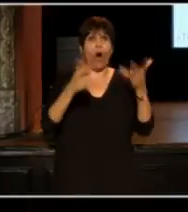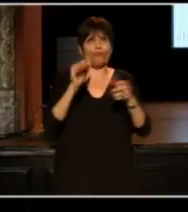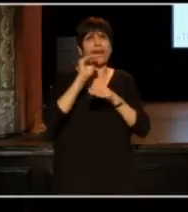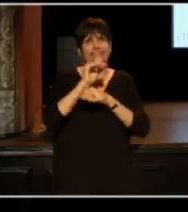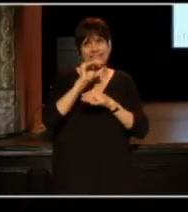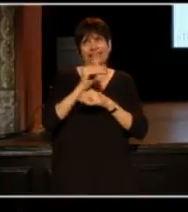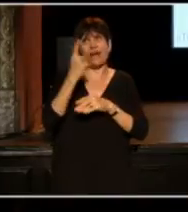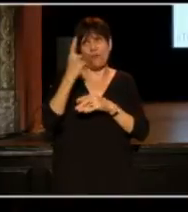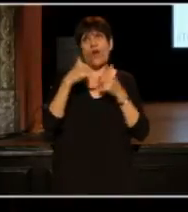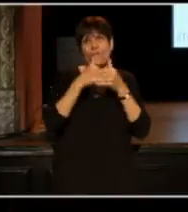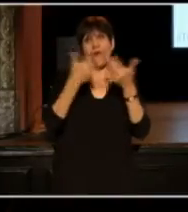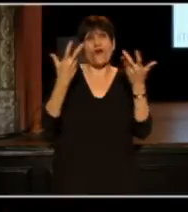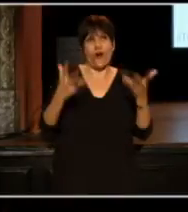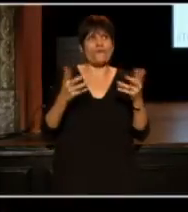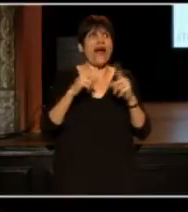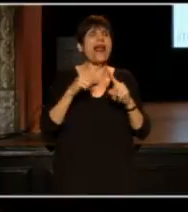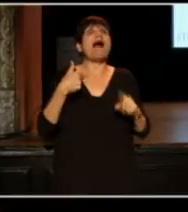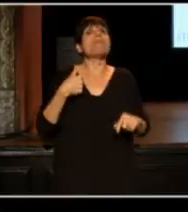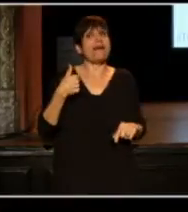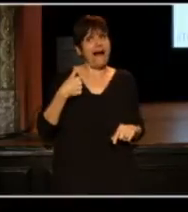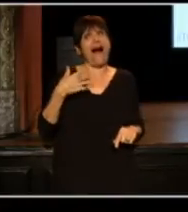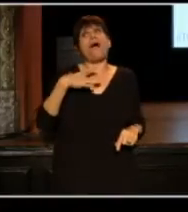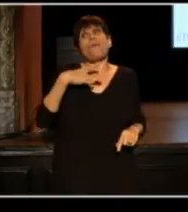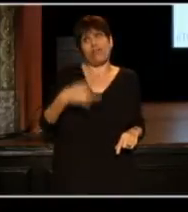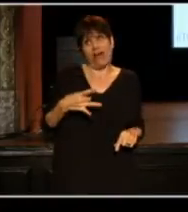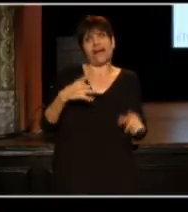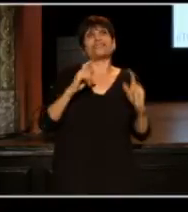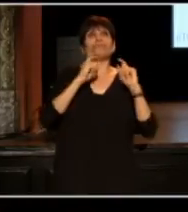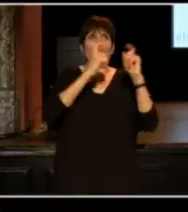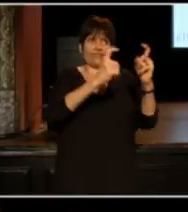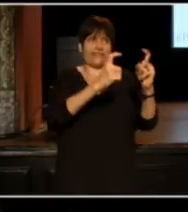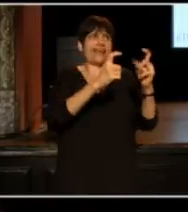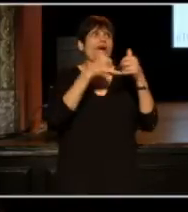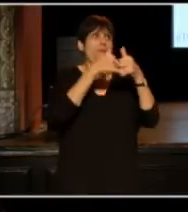but I would like to present an award